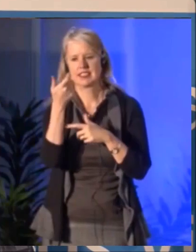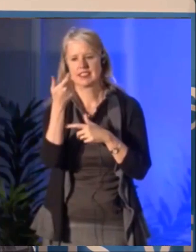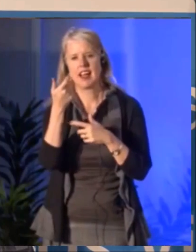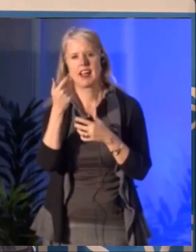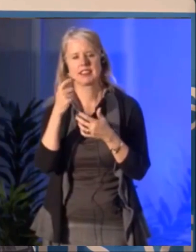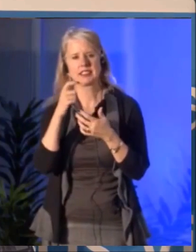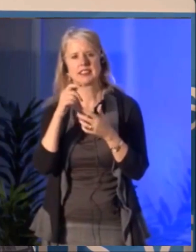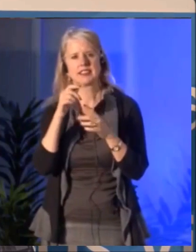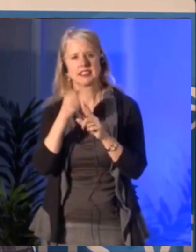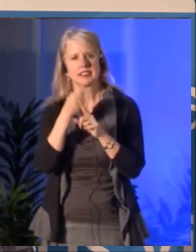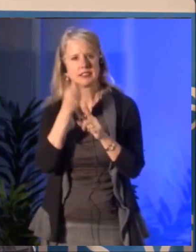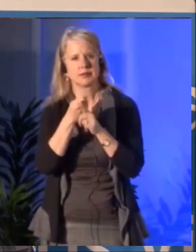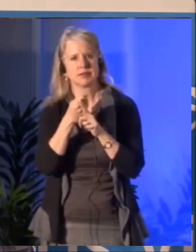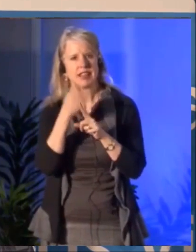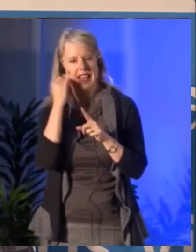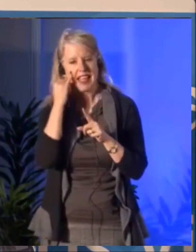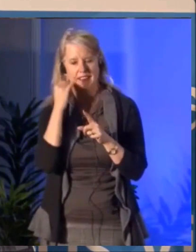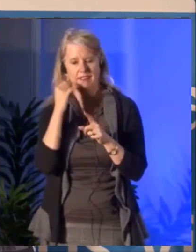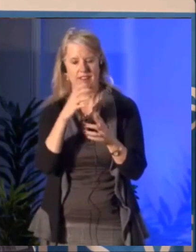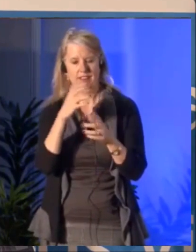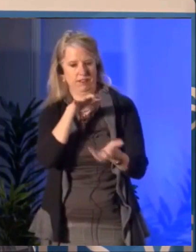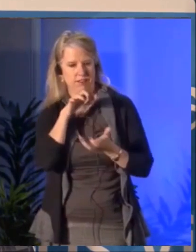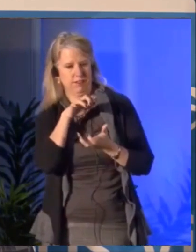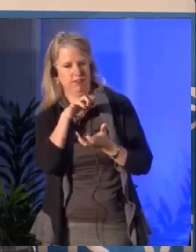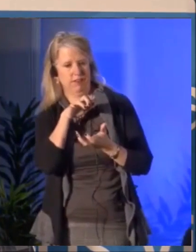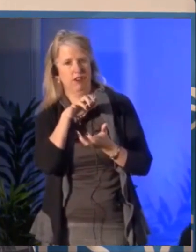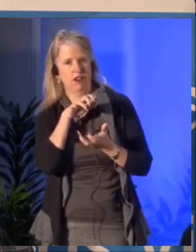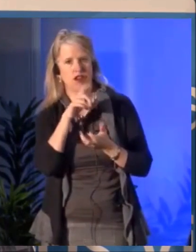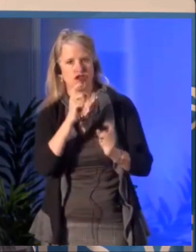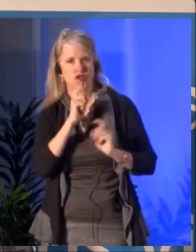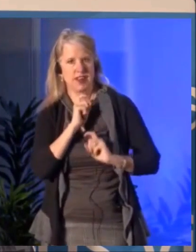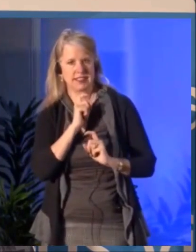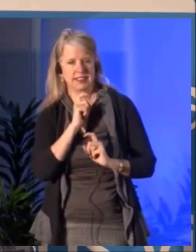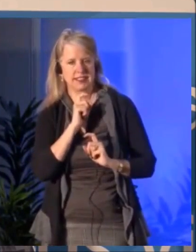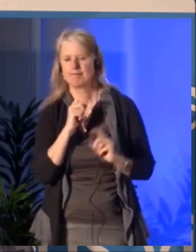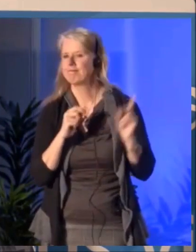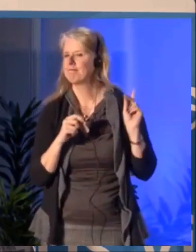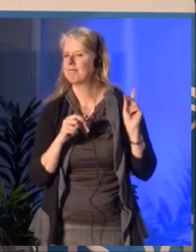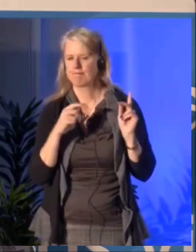to launch the fund next fall and receive the first applications